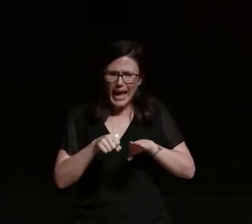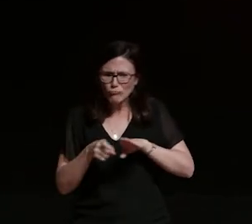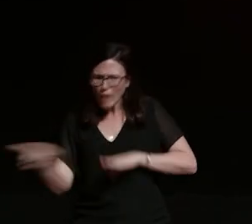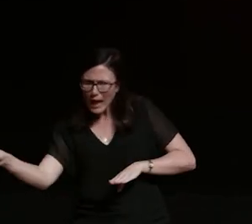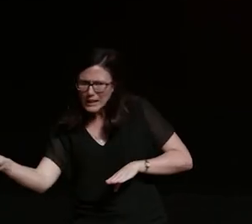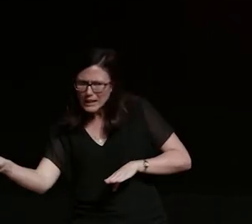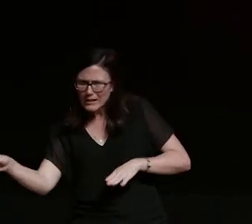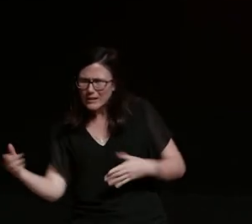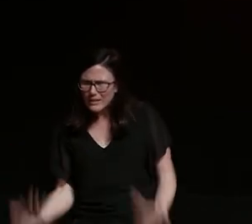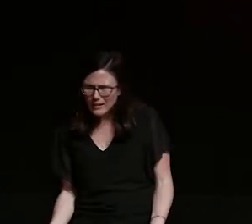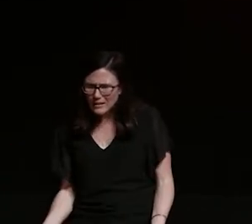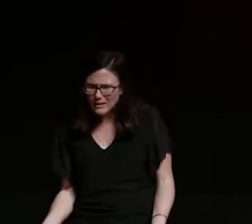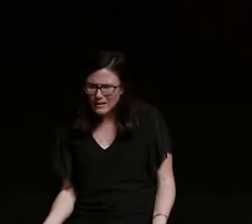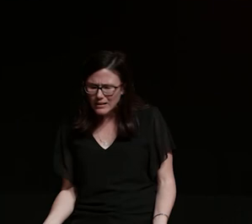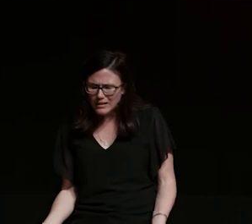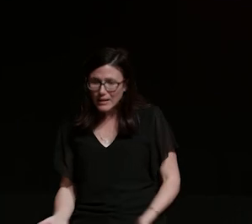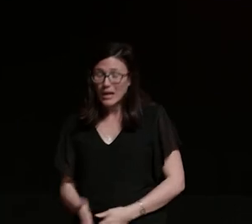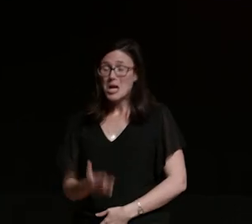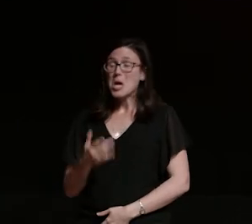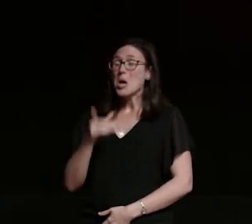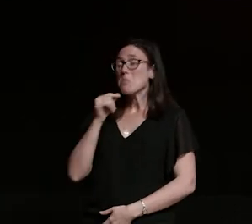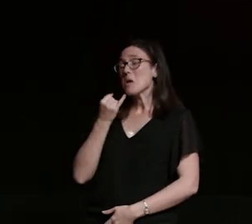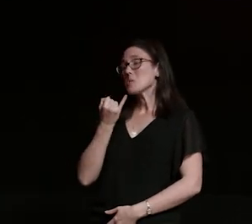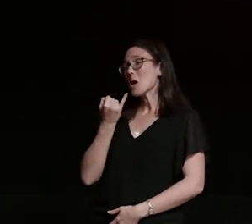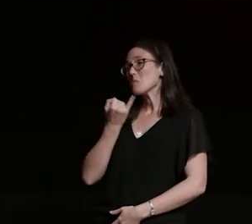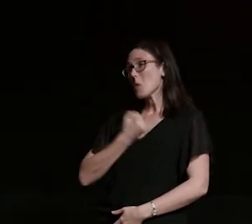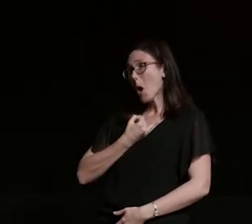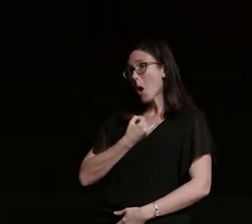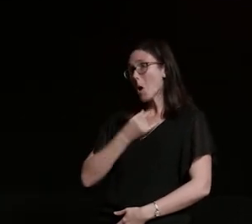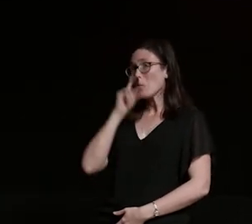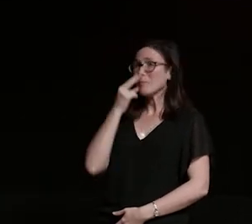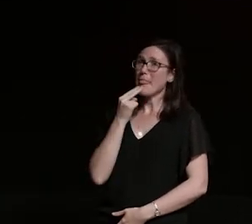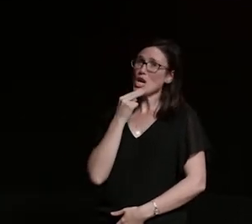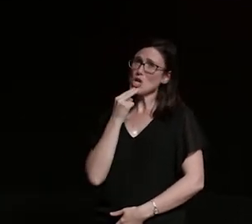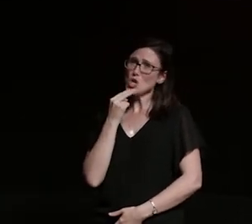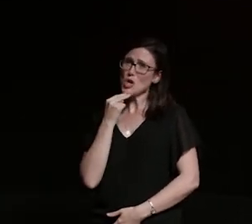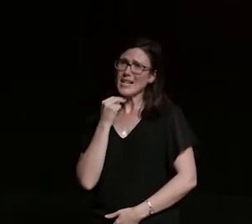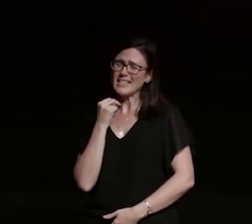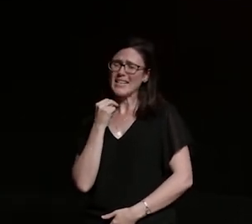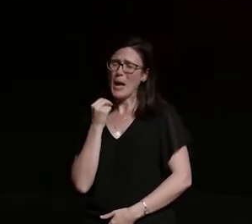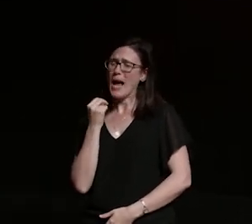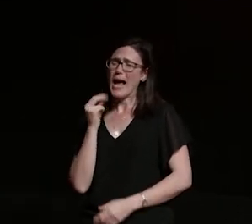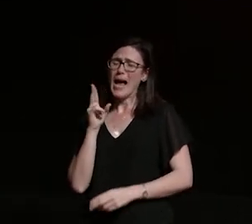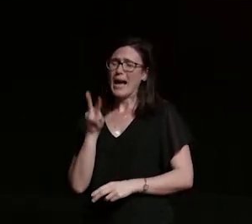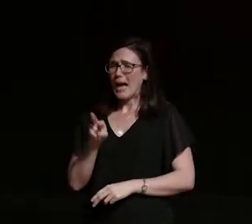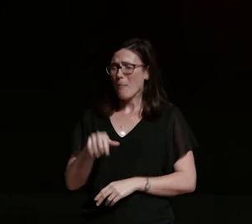and like maybe i could be wrong and we could have been the cutest [ __ ] couple in brisbane but i'm never going to find out